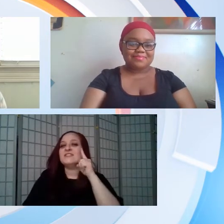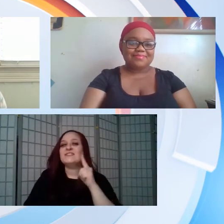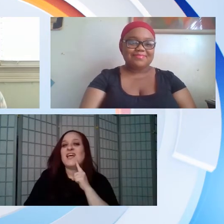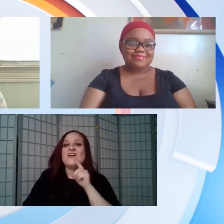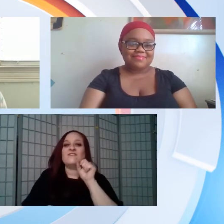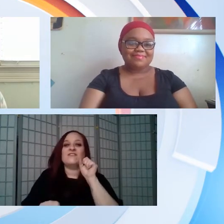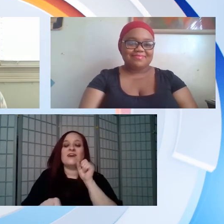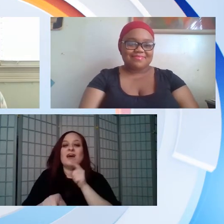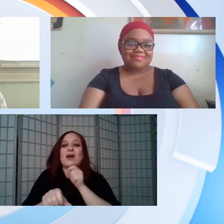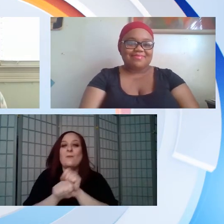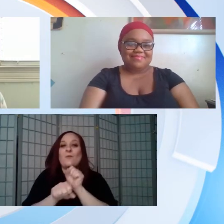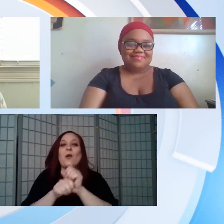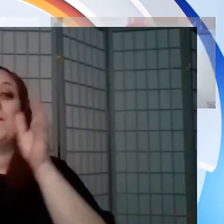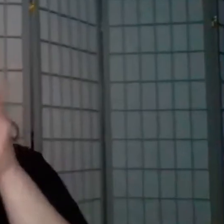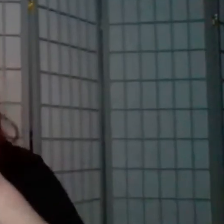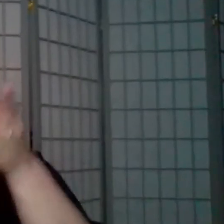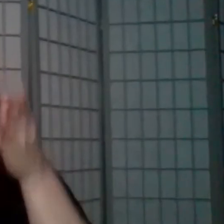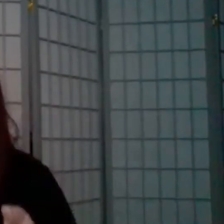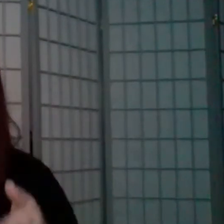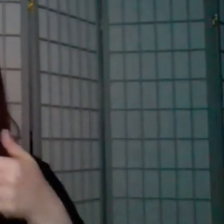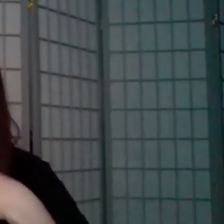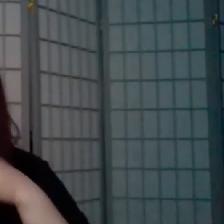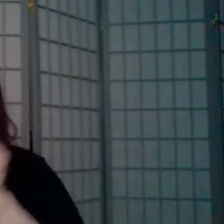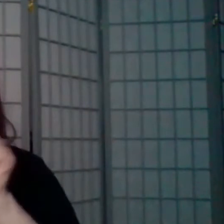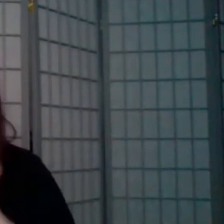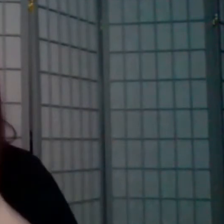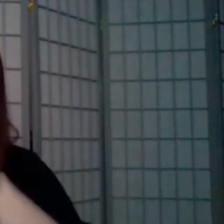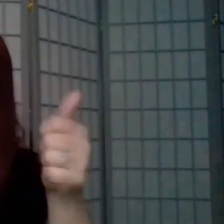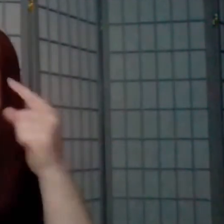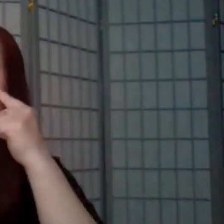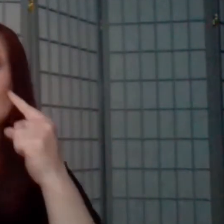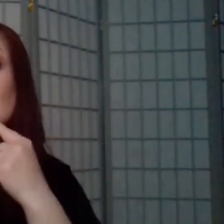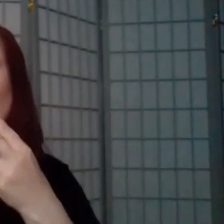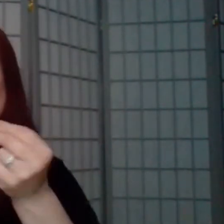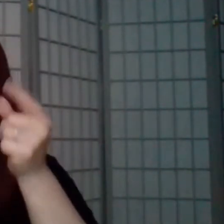working as an employment specialist I was the first deaf employment specialist and I worked